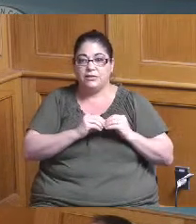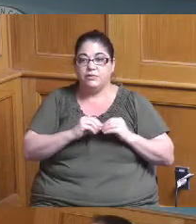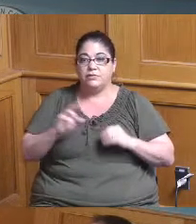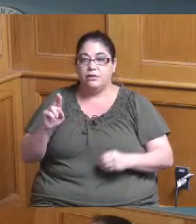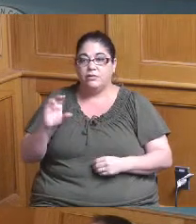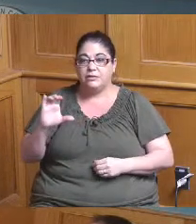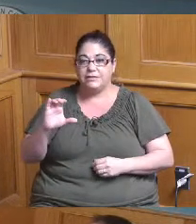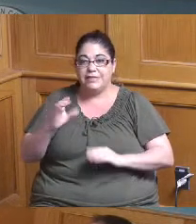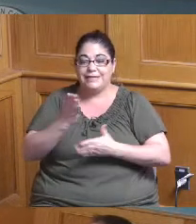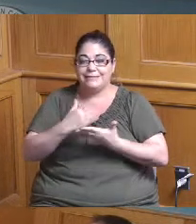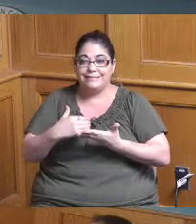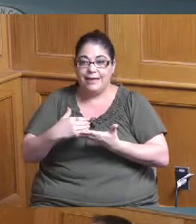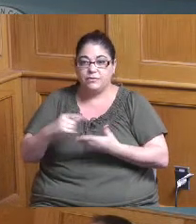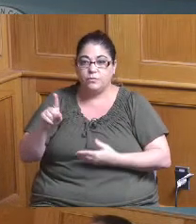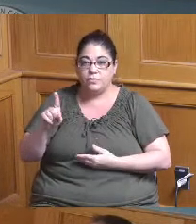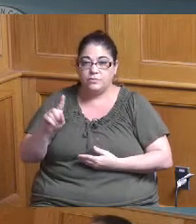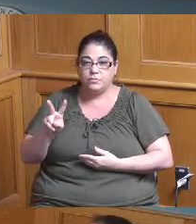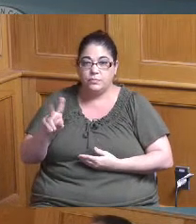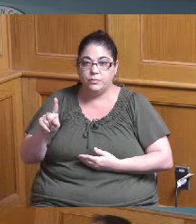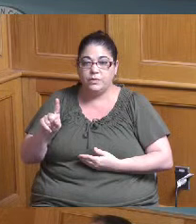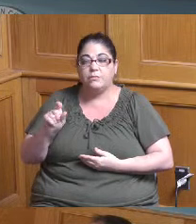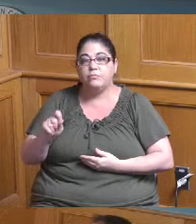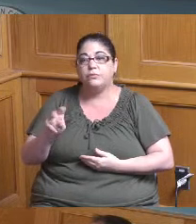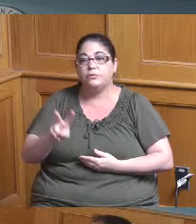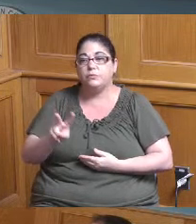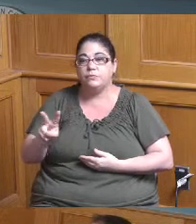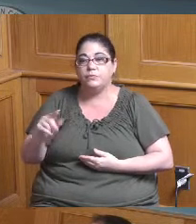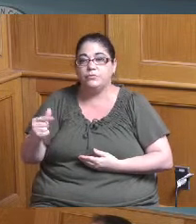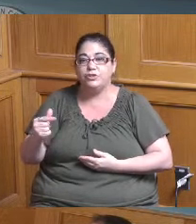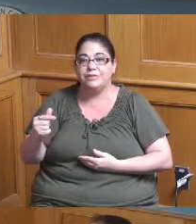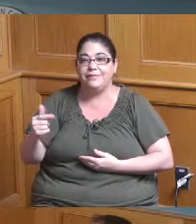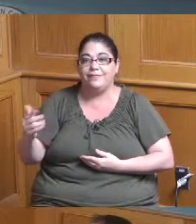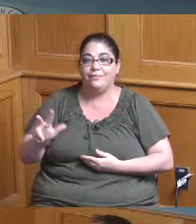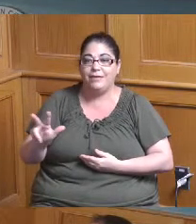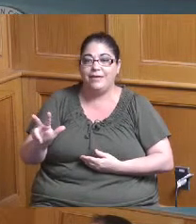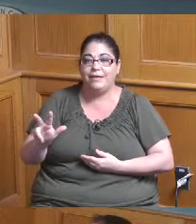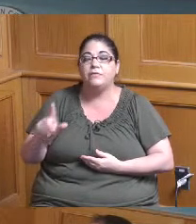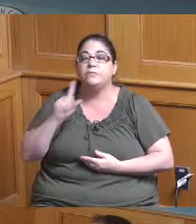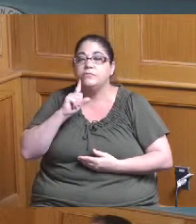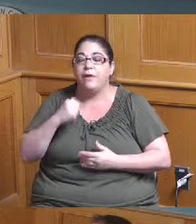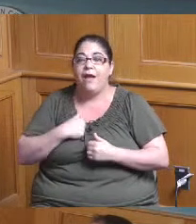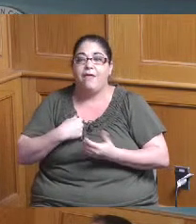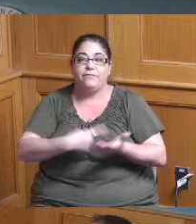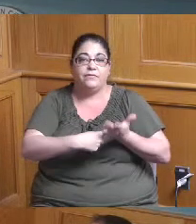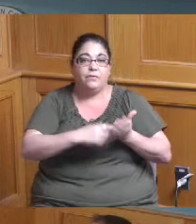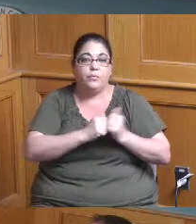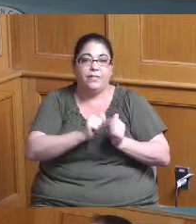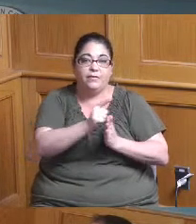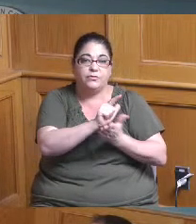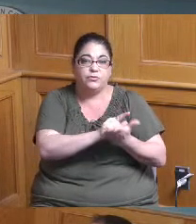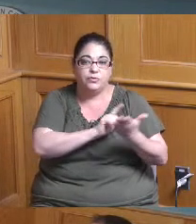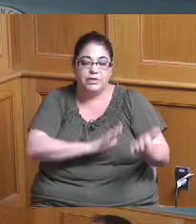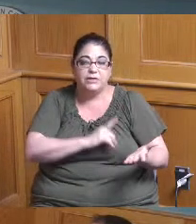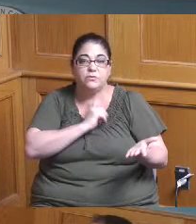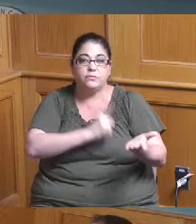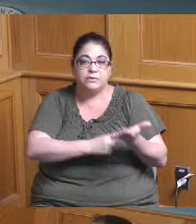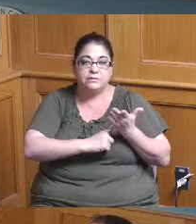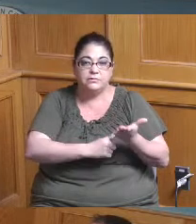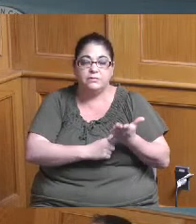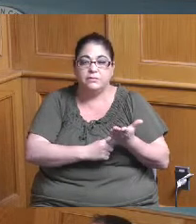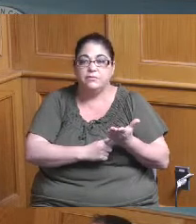section 121.22 g3 to conduct a conference with an attorney to discuss imminent litigation